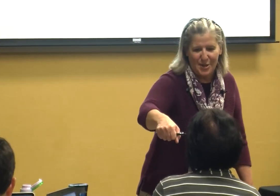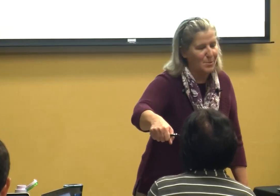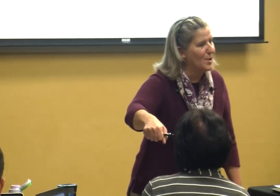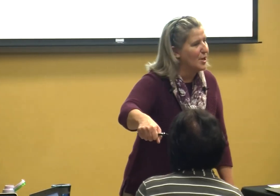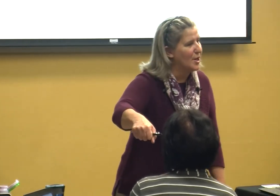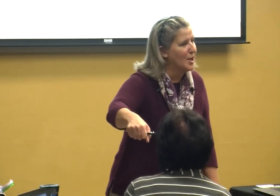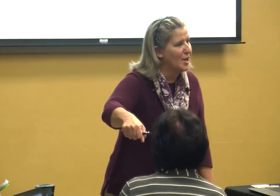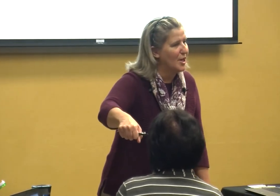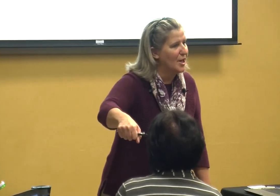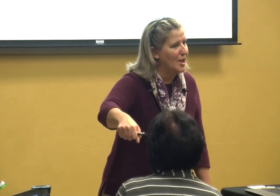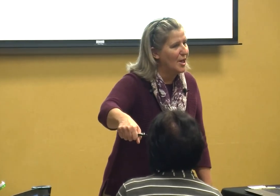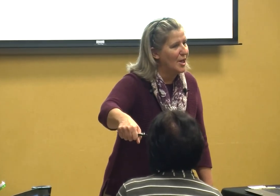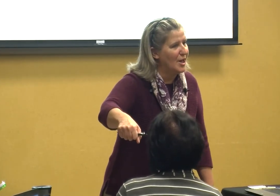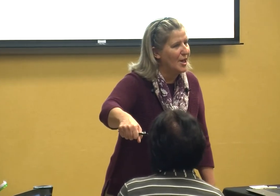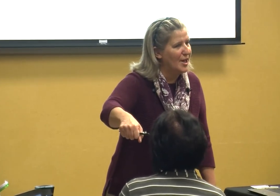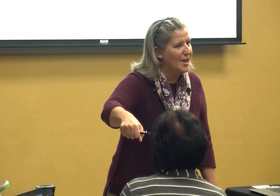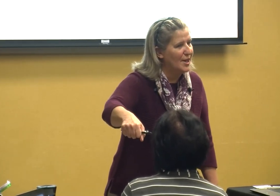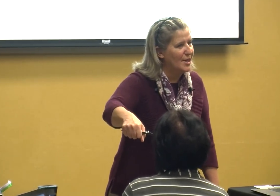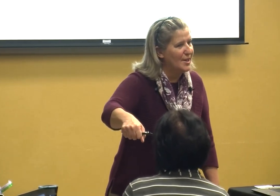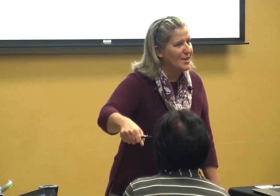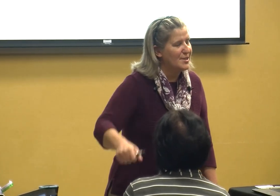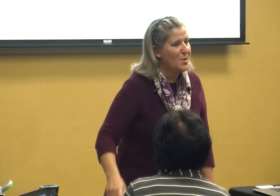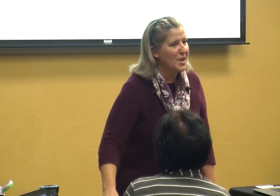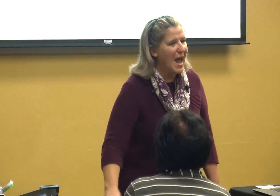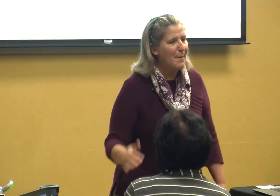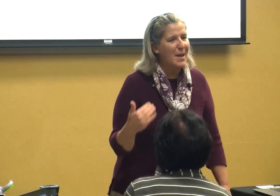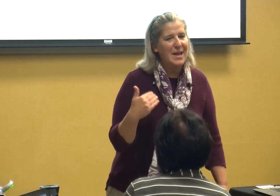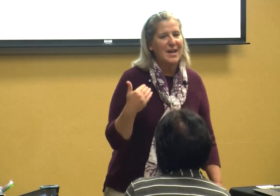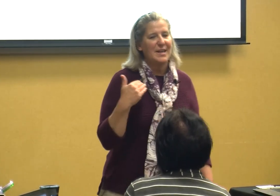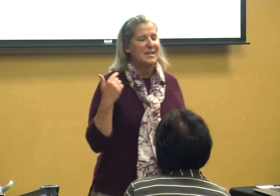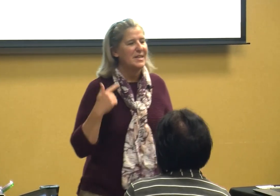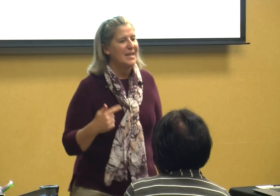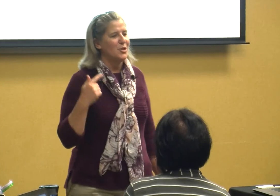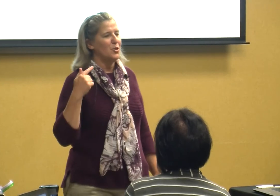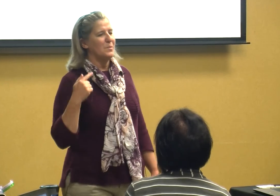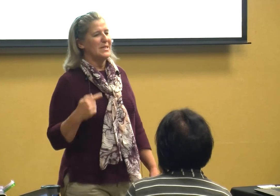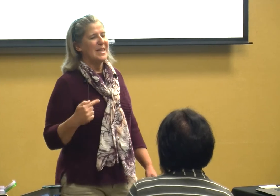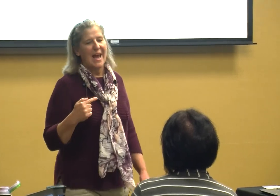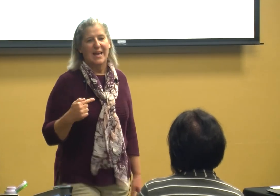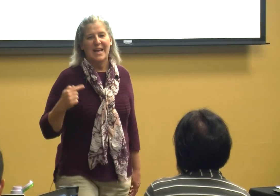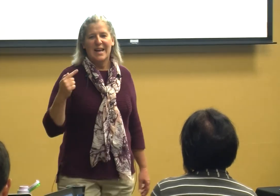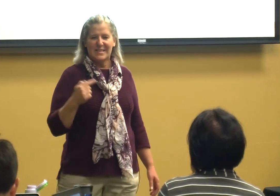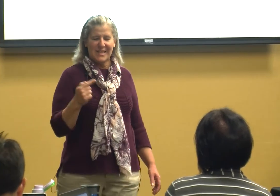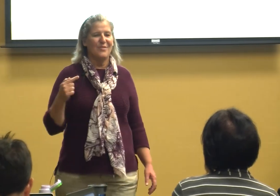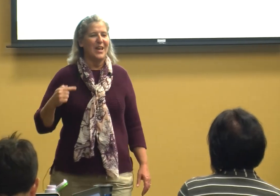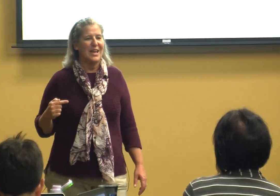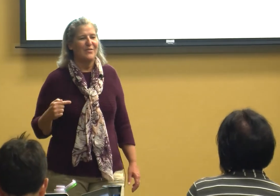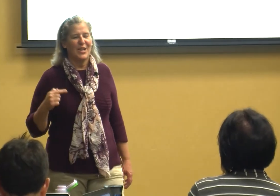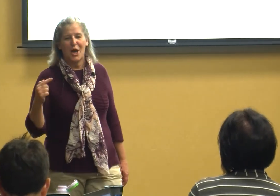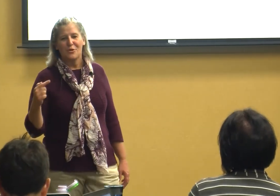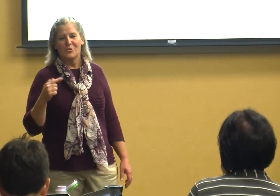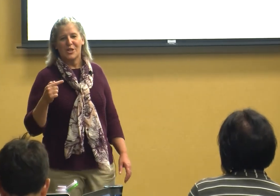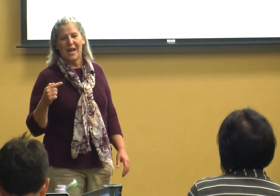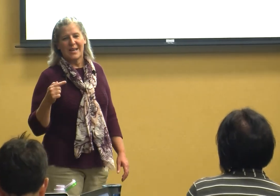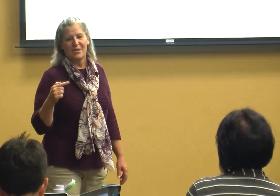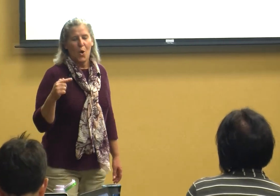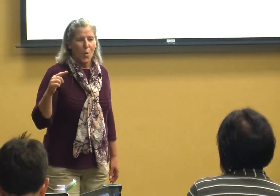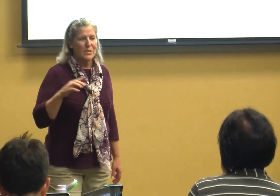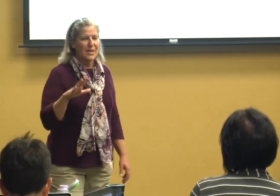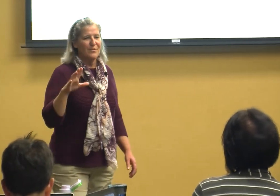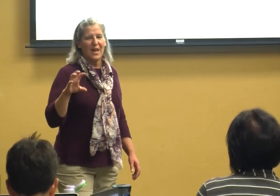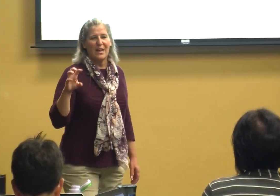so that I'm making an intentional mistake and see if they even understand or see if they even